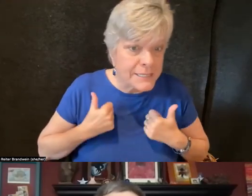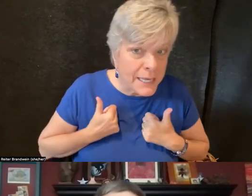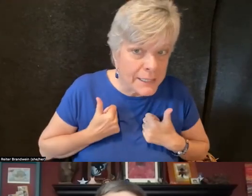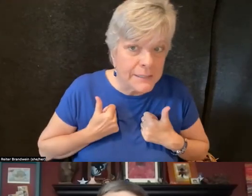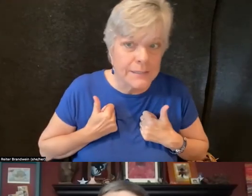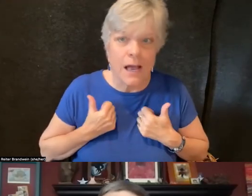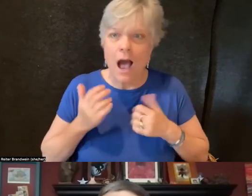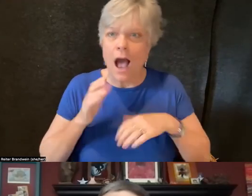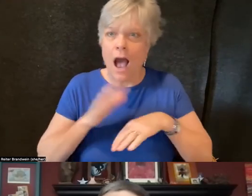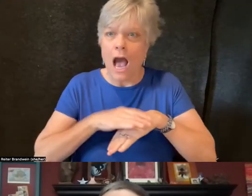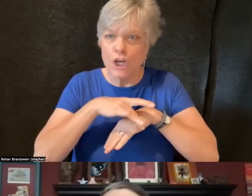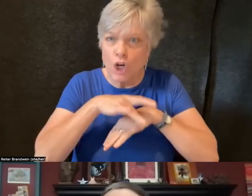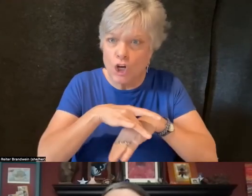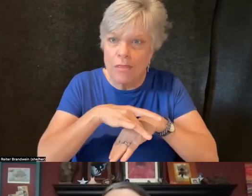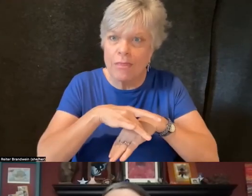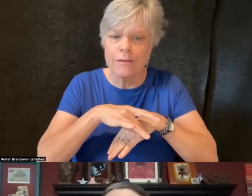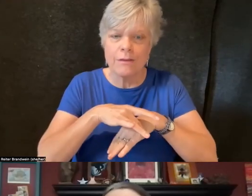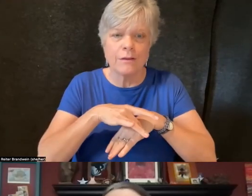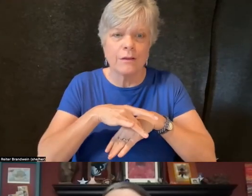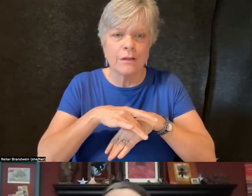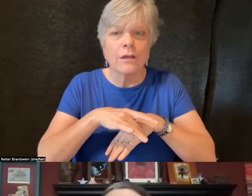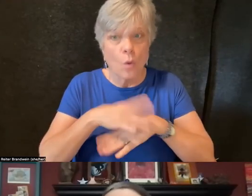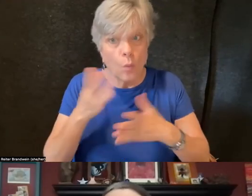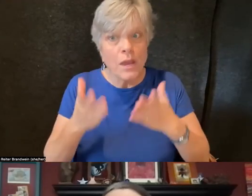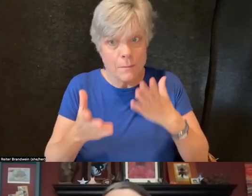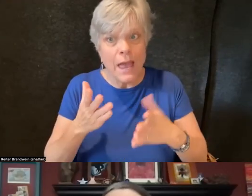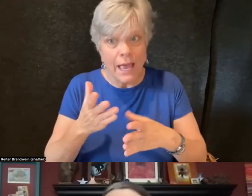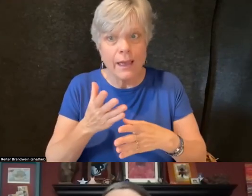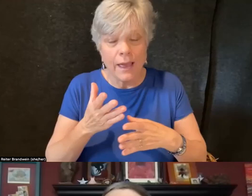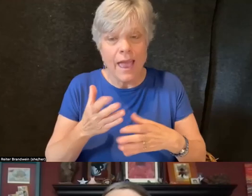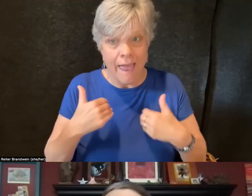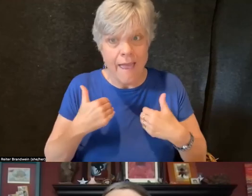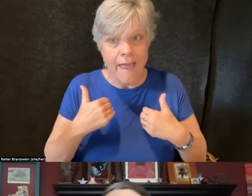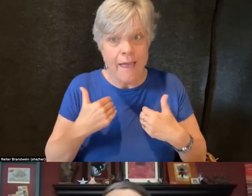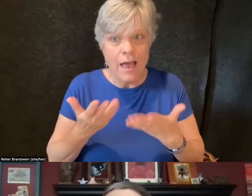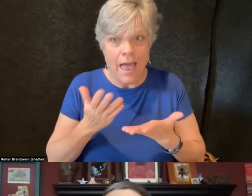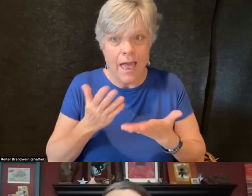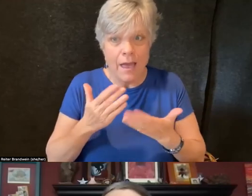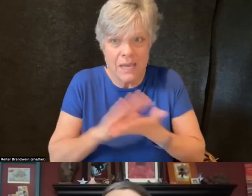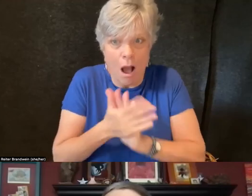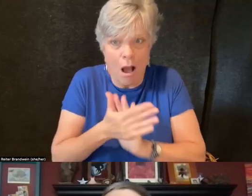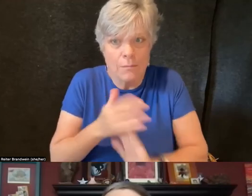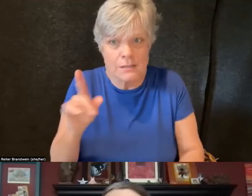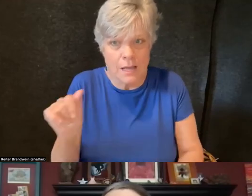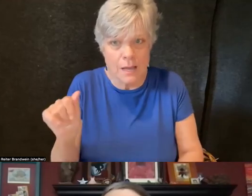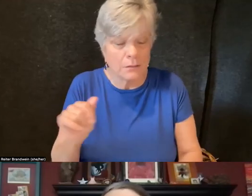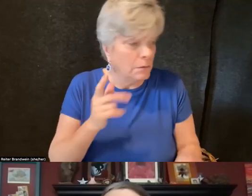and on Earth, we may acquire disabilities. Folks may be born with disabilities.